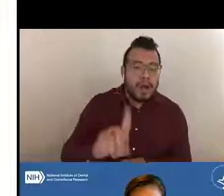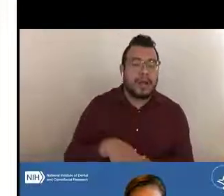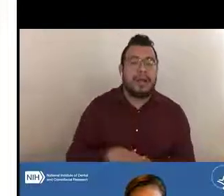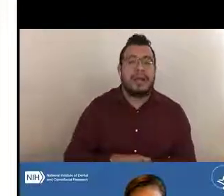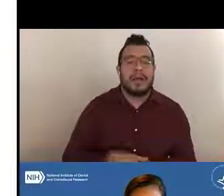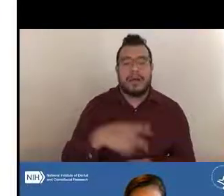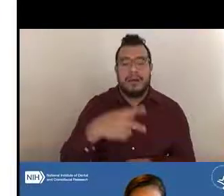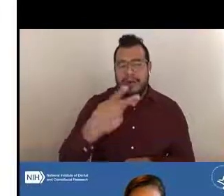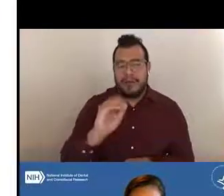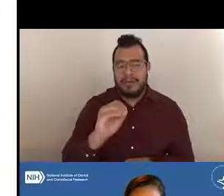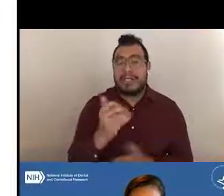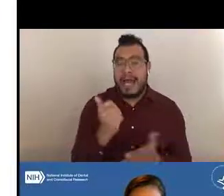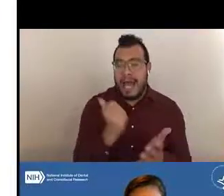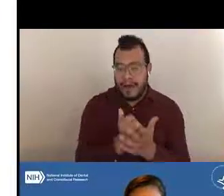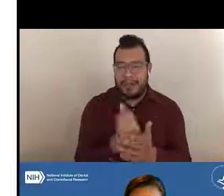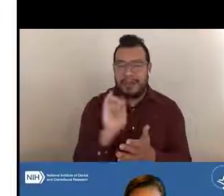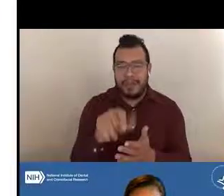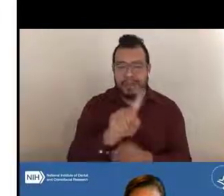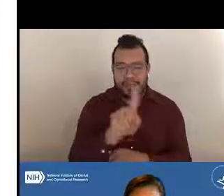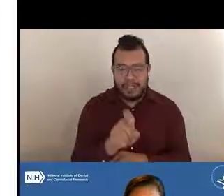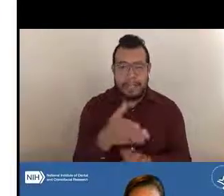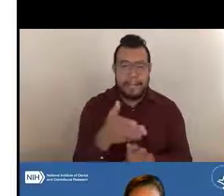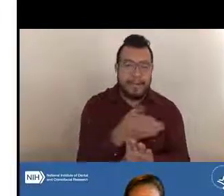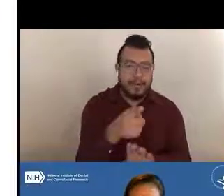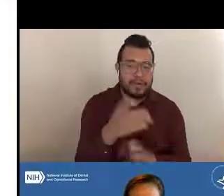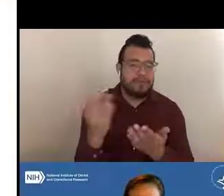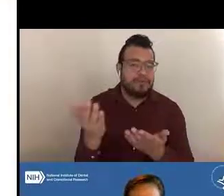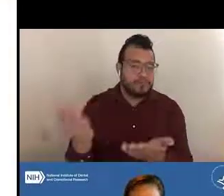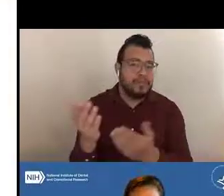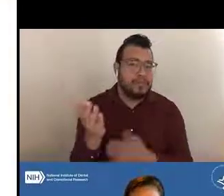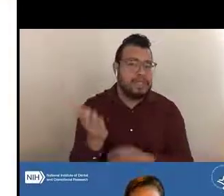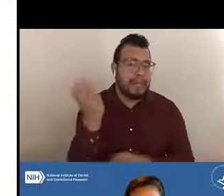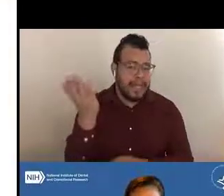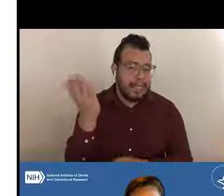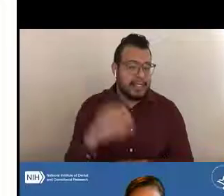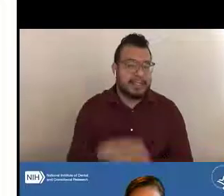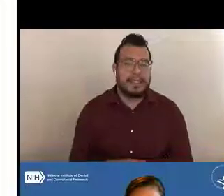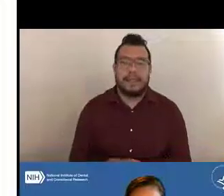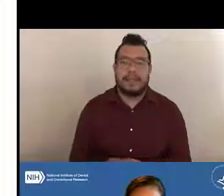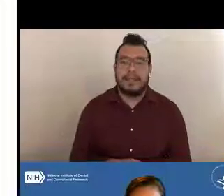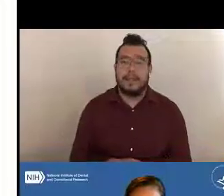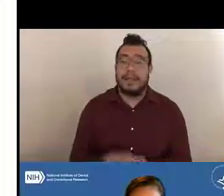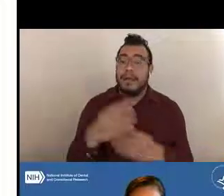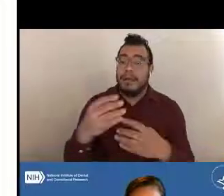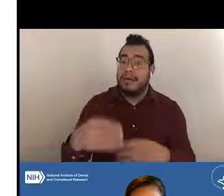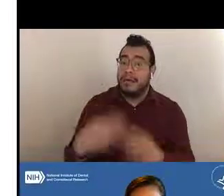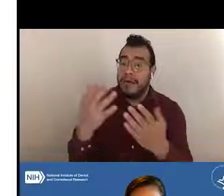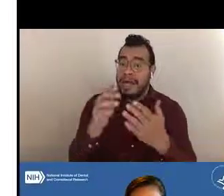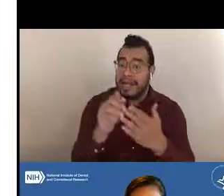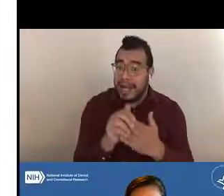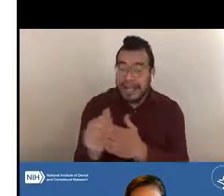with those questions before you submit. They can also help provide guidance on submitting a large budget,